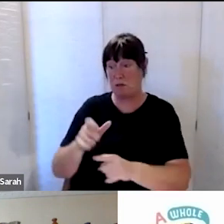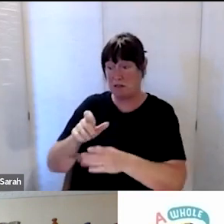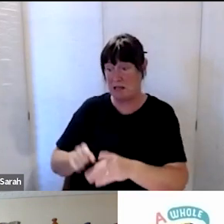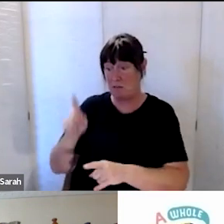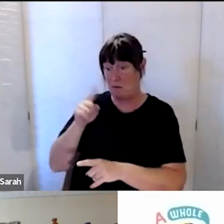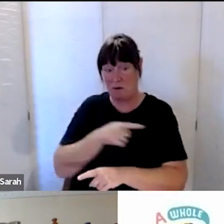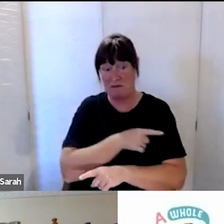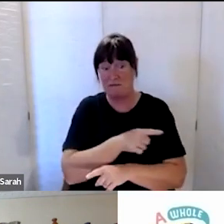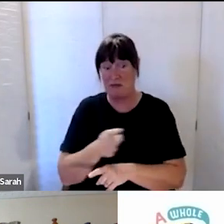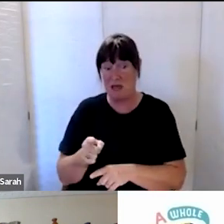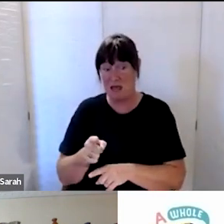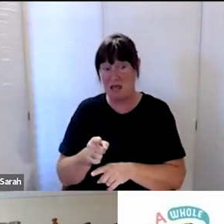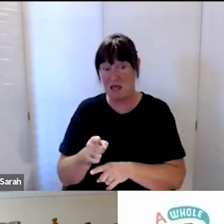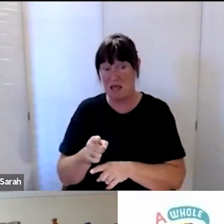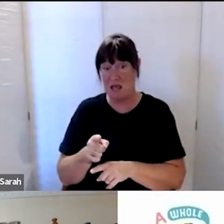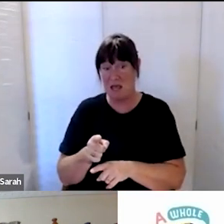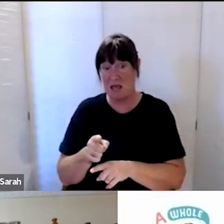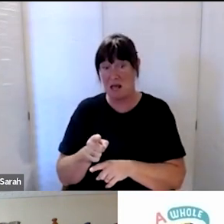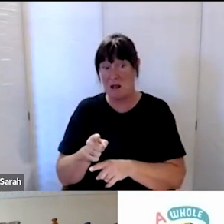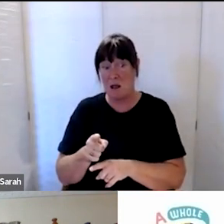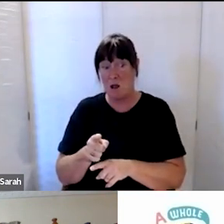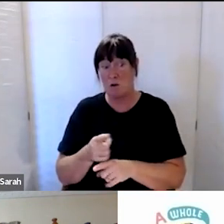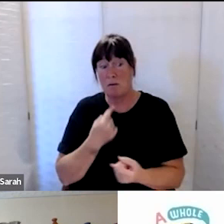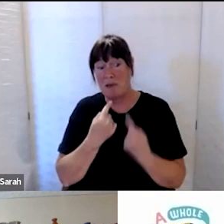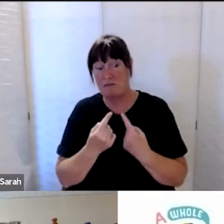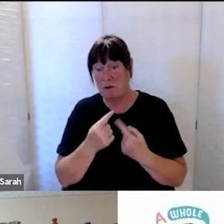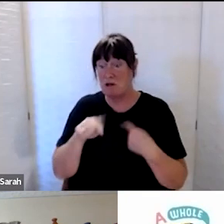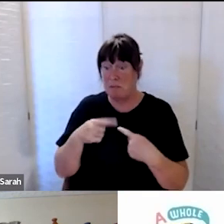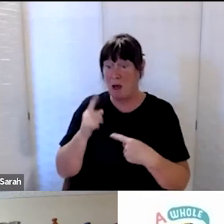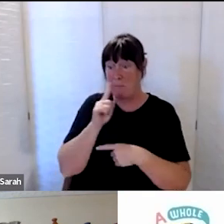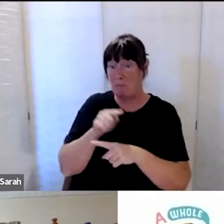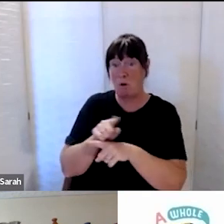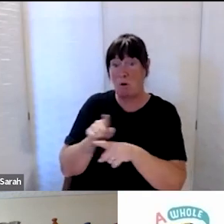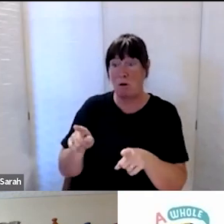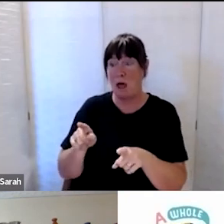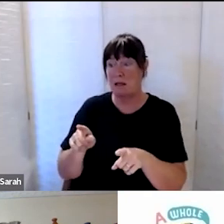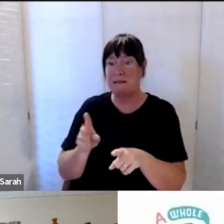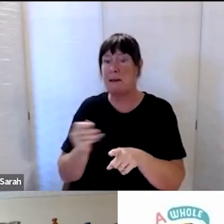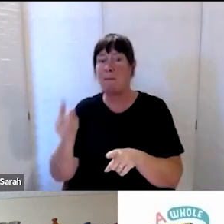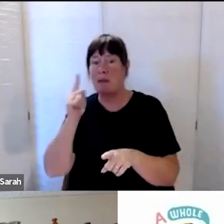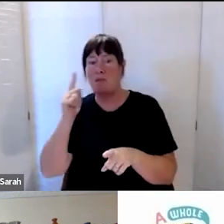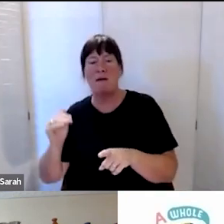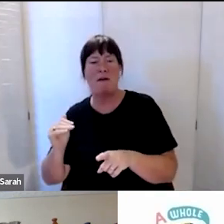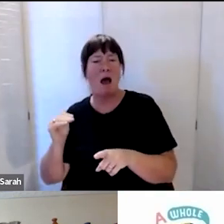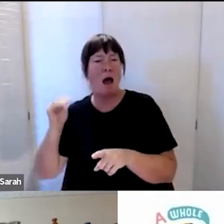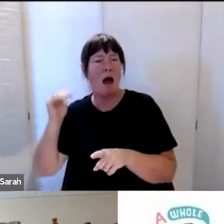regarding their frailties, whether it is a high dependence upon specific medications